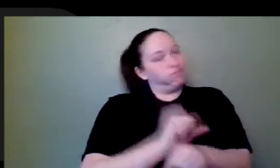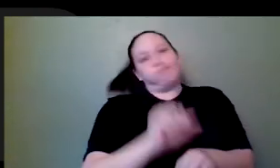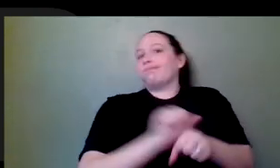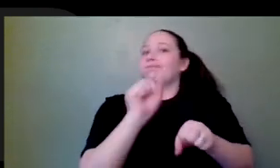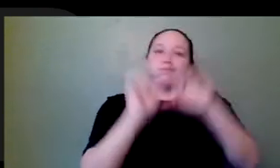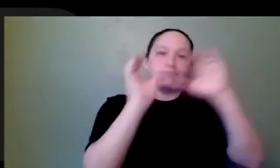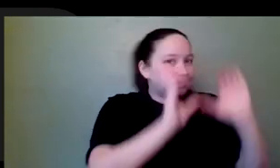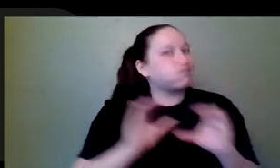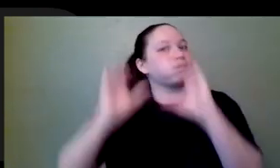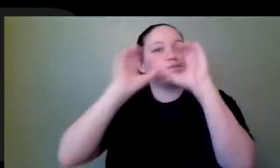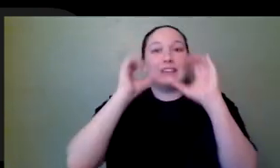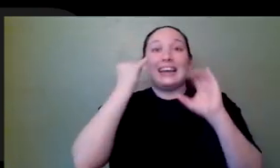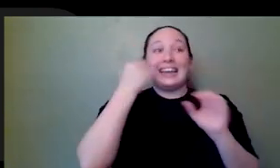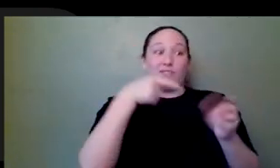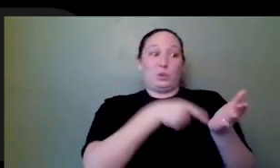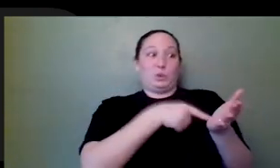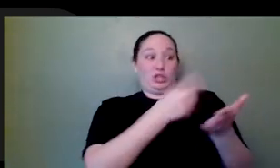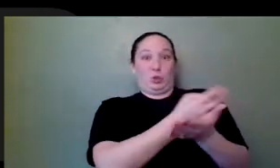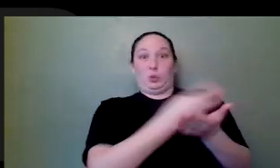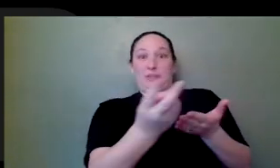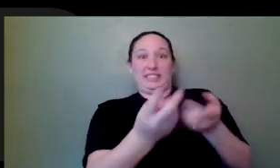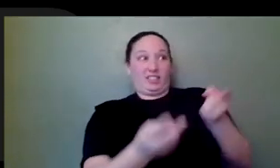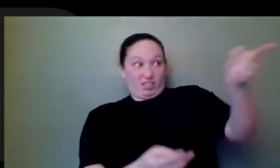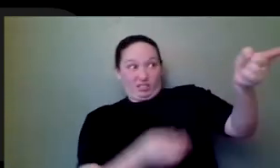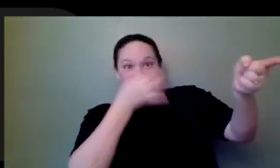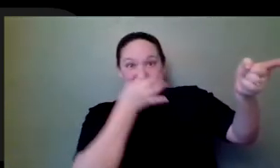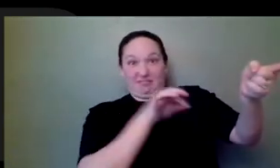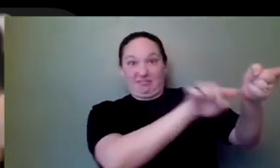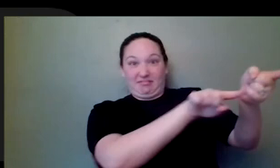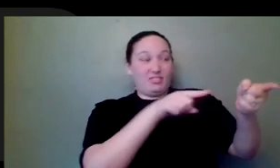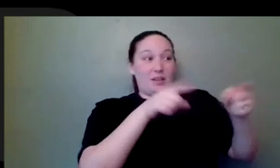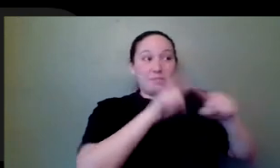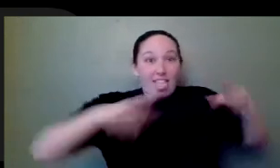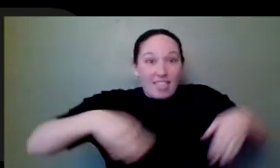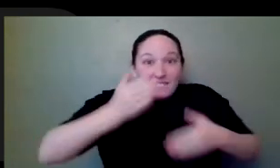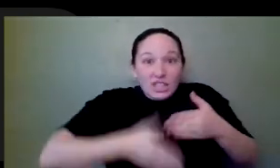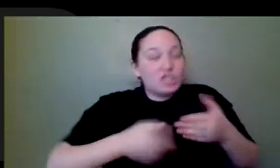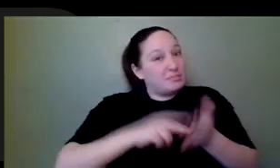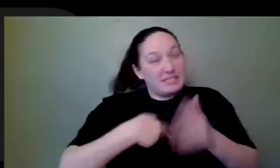weeks away and it's not there yet. The work has to be done now again. Is it hiring people? Is it